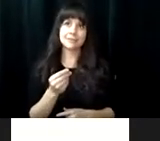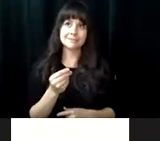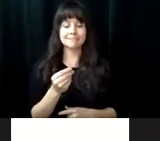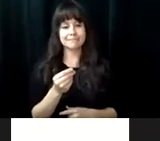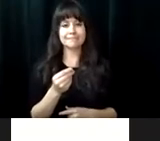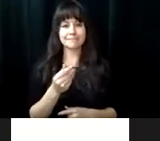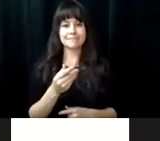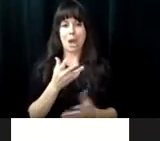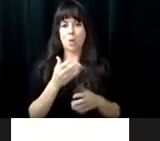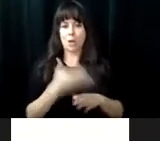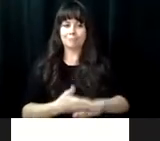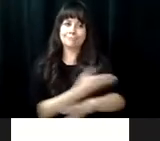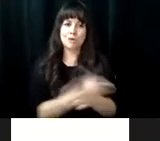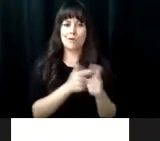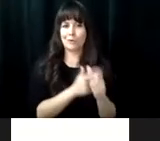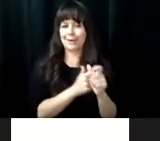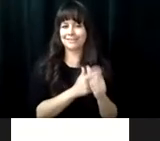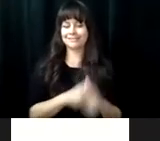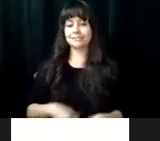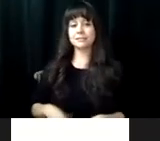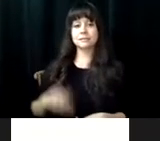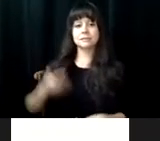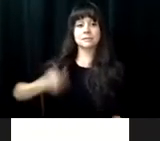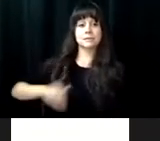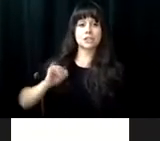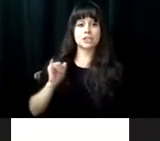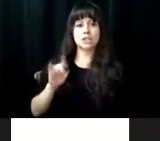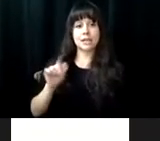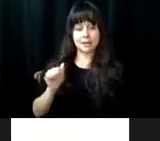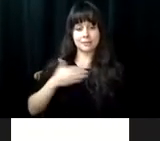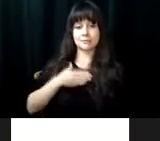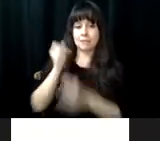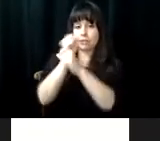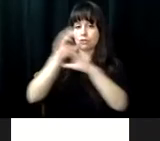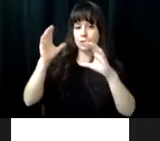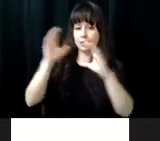I want to be an airline customer service agent